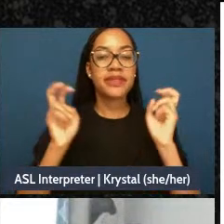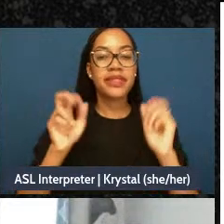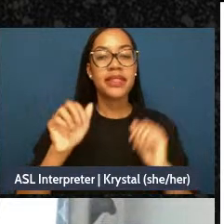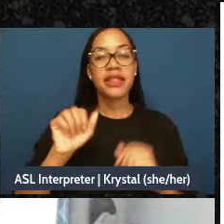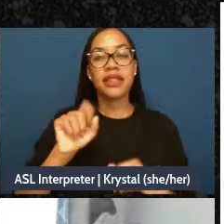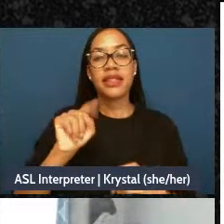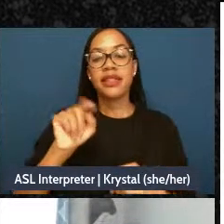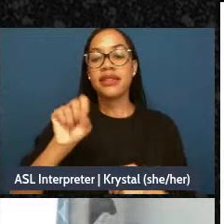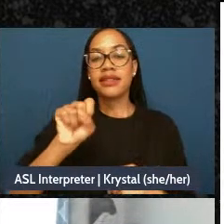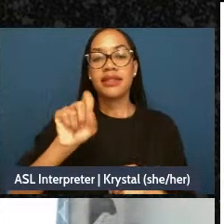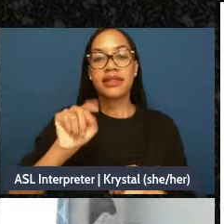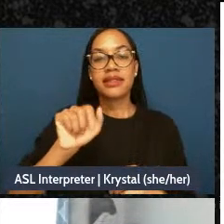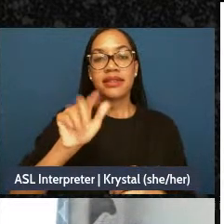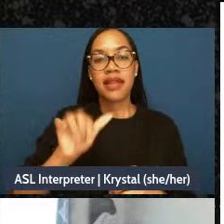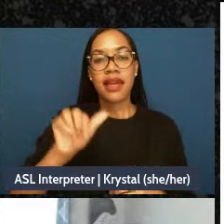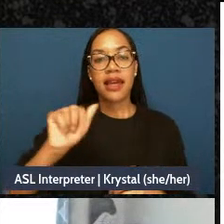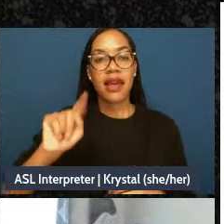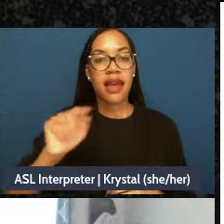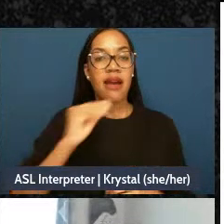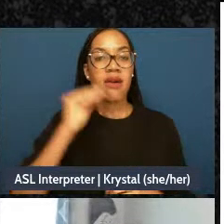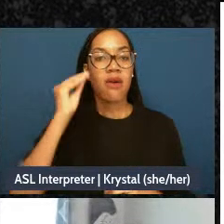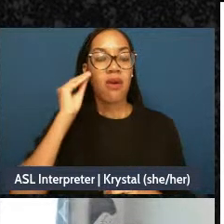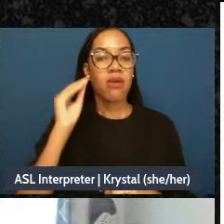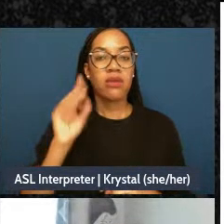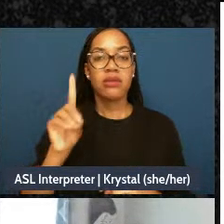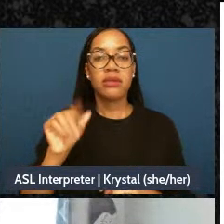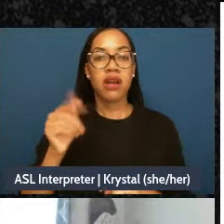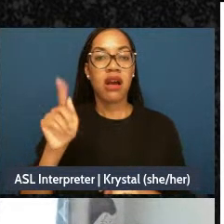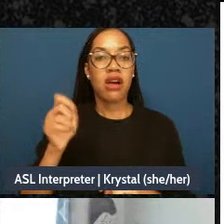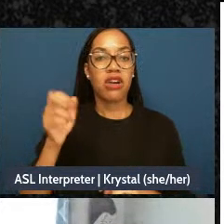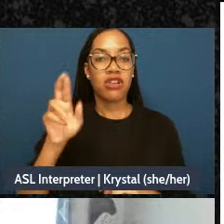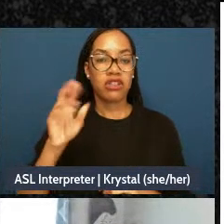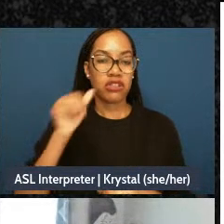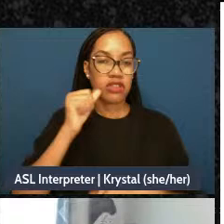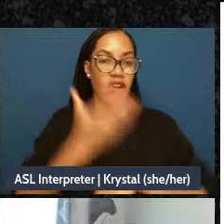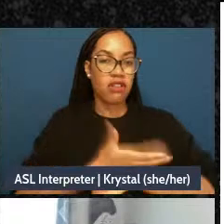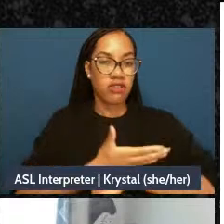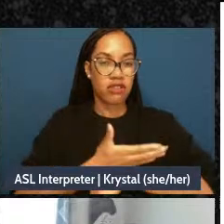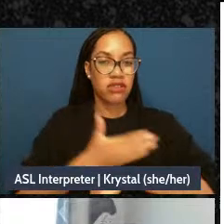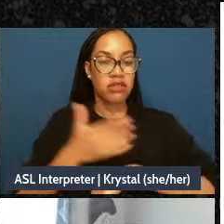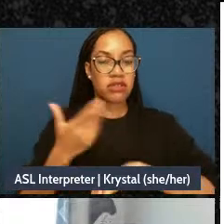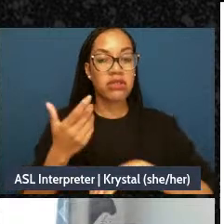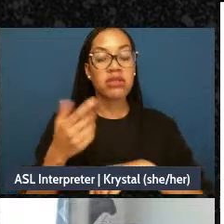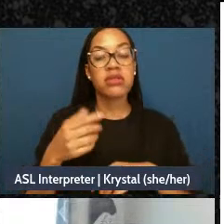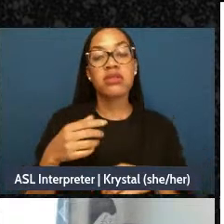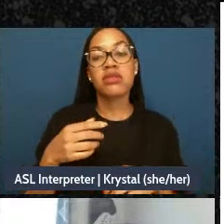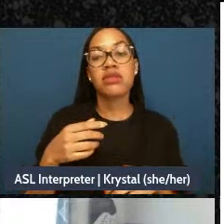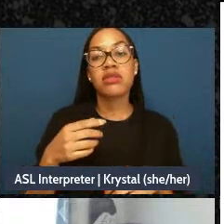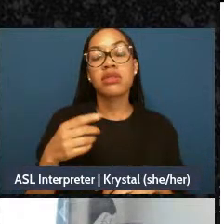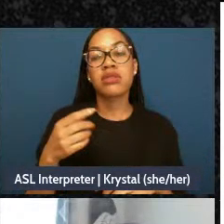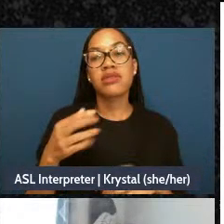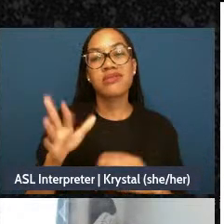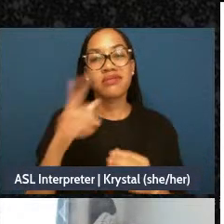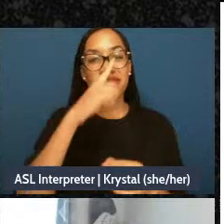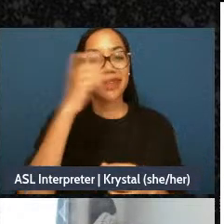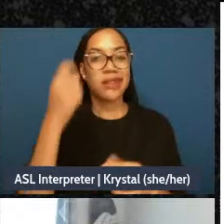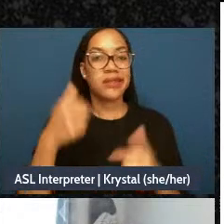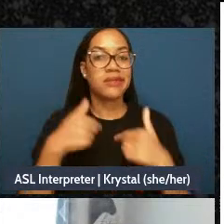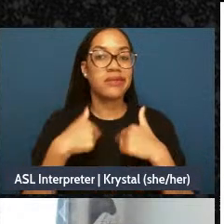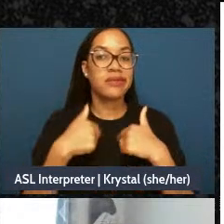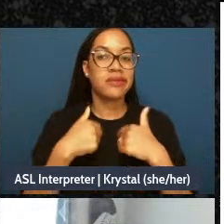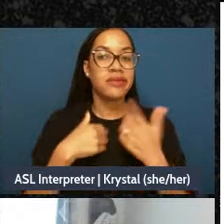person. Or, you know, a burden or a liability, or-or it may have bee something else for you.